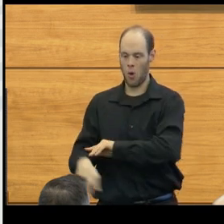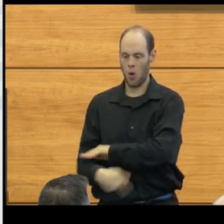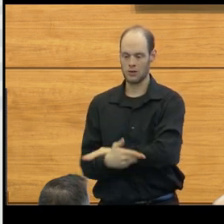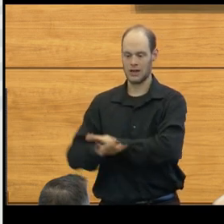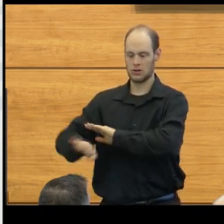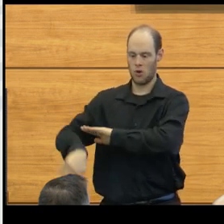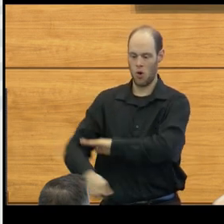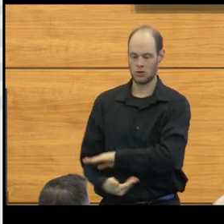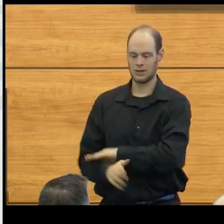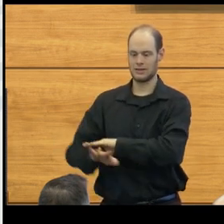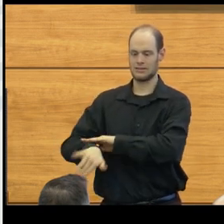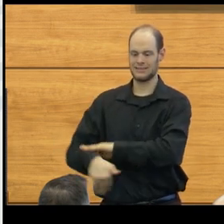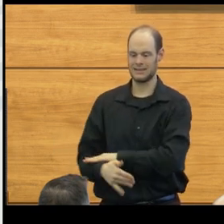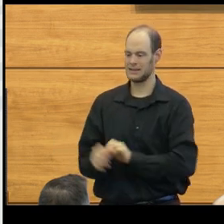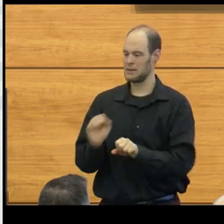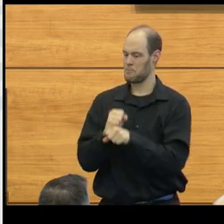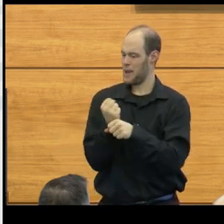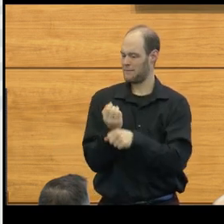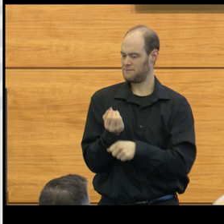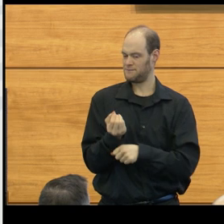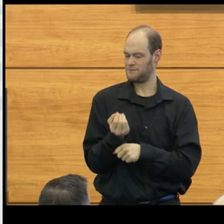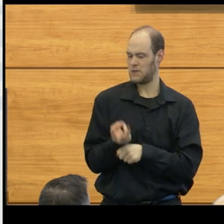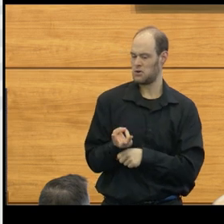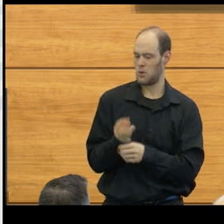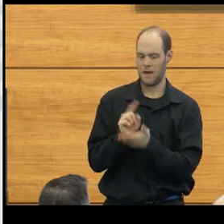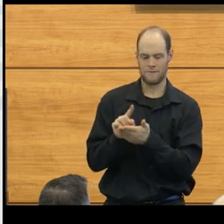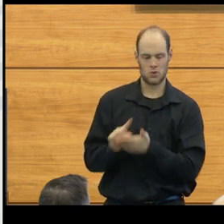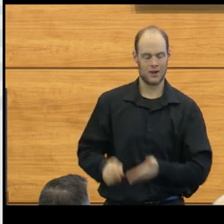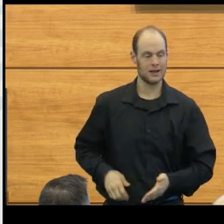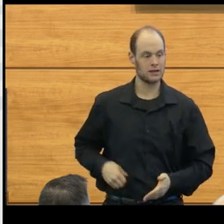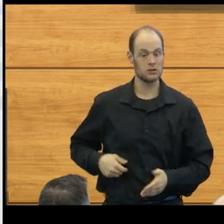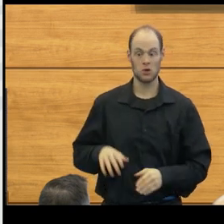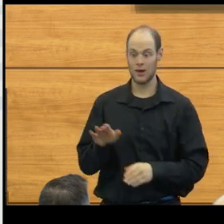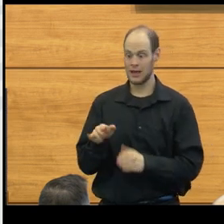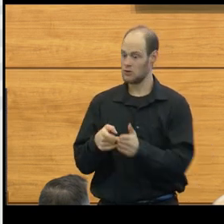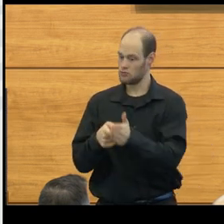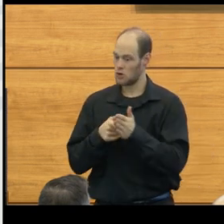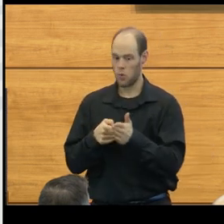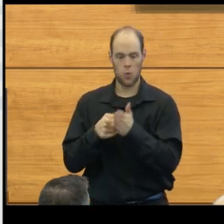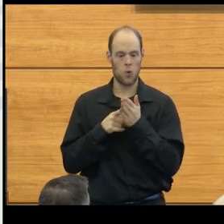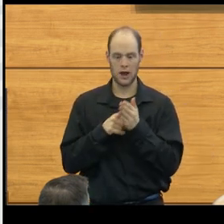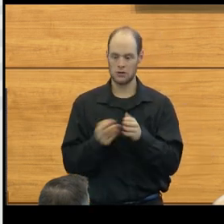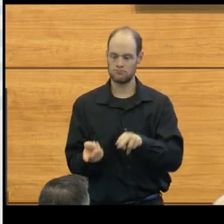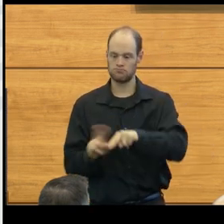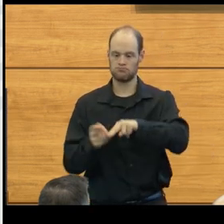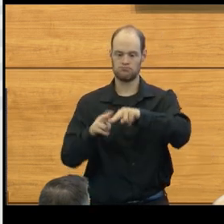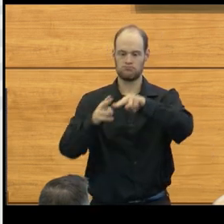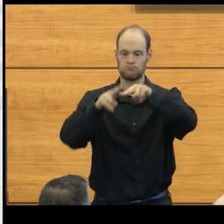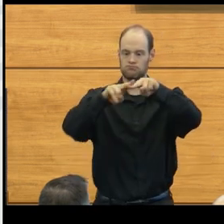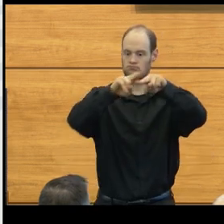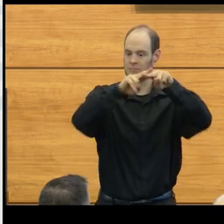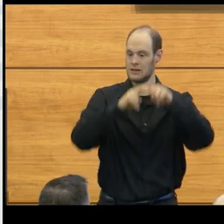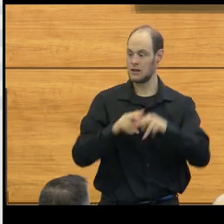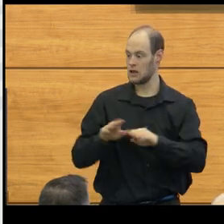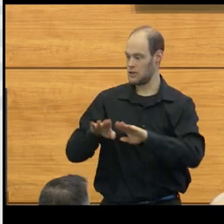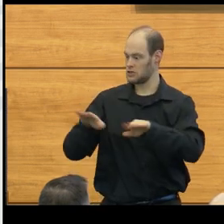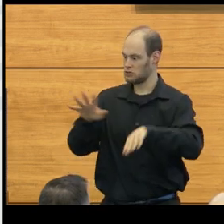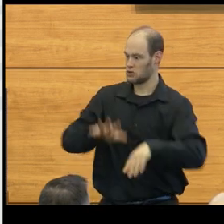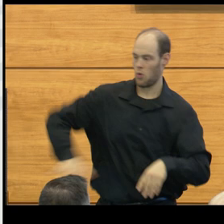He could only create very few of them every week. So his demand had increased so much for the children that were around the United States